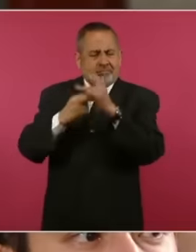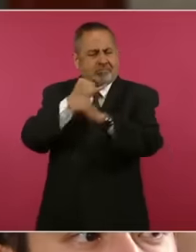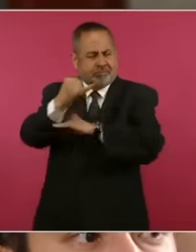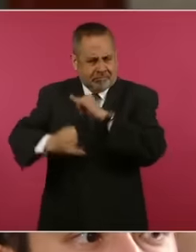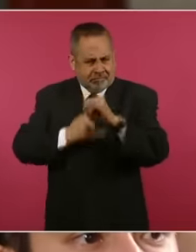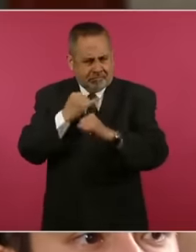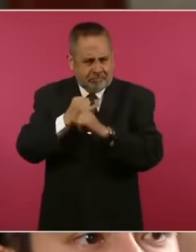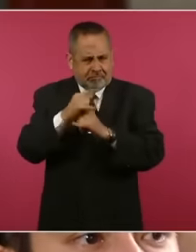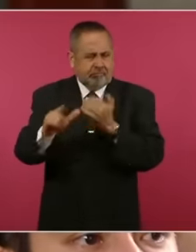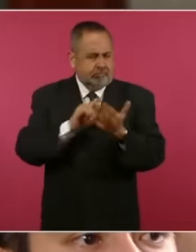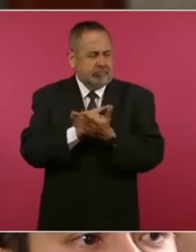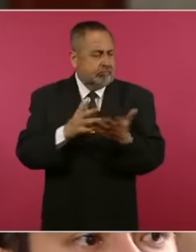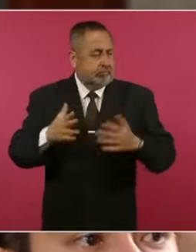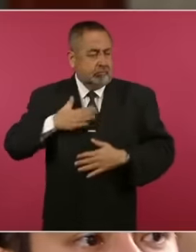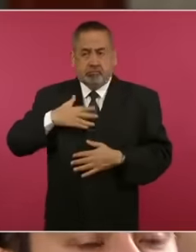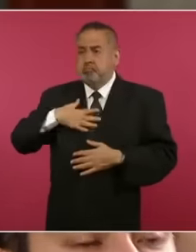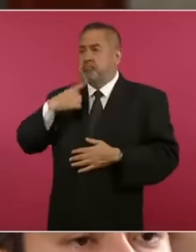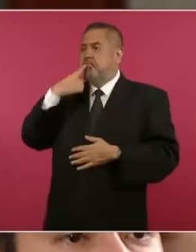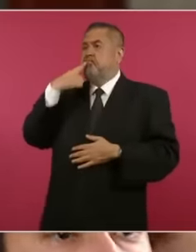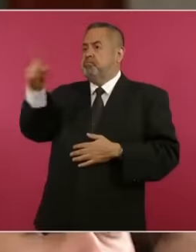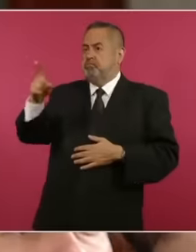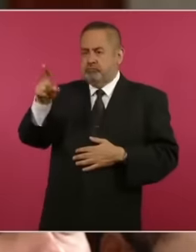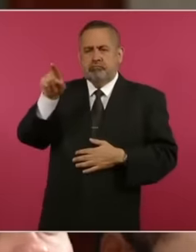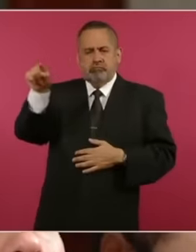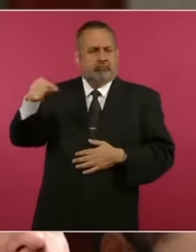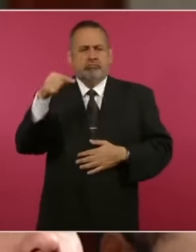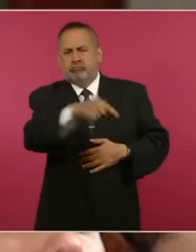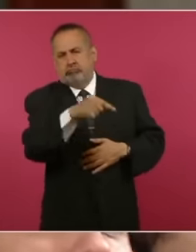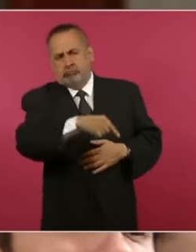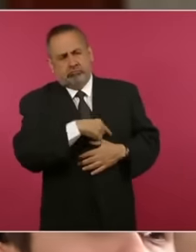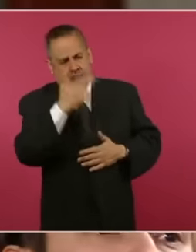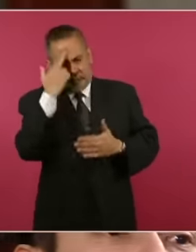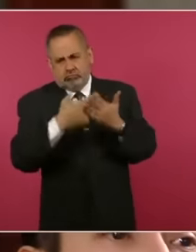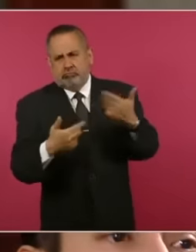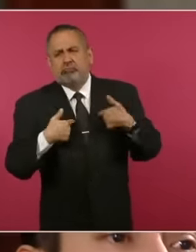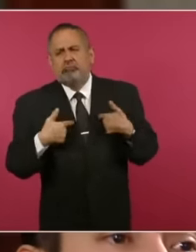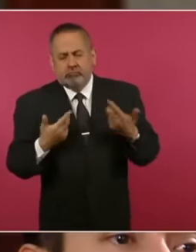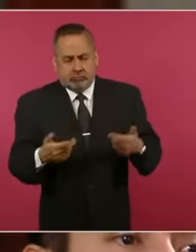is presented today will achieve barely more than beyond affecting the population of Ecuador and its